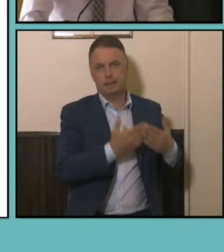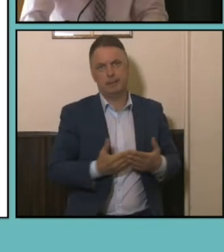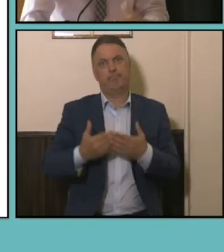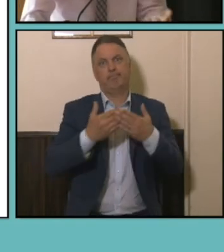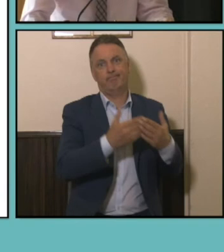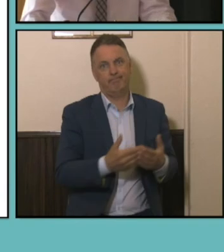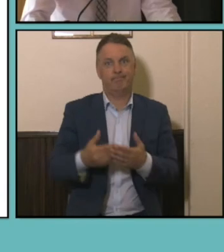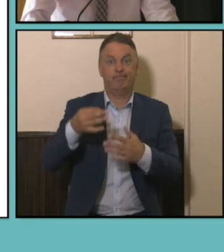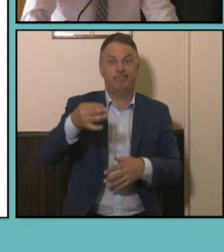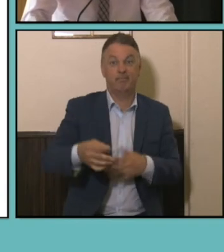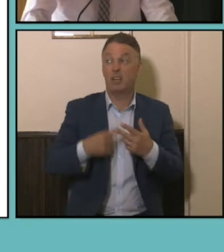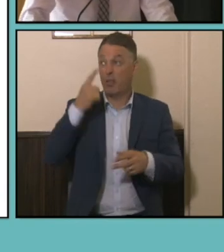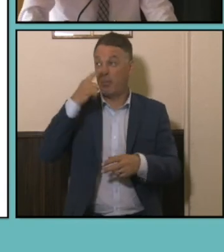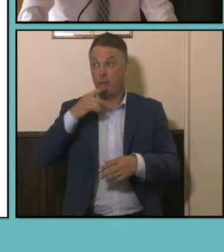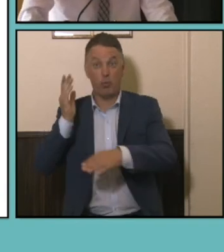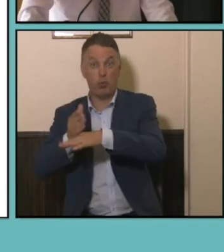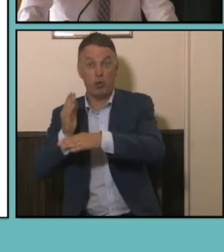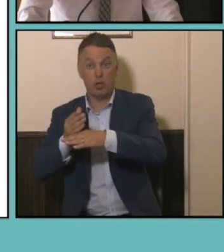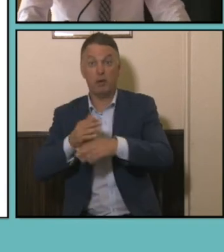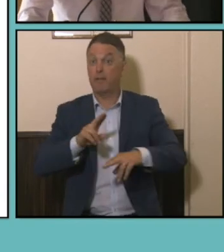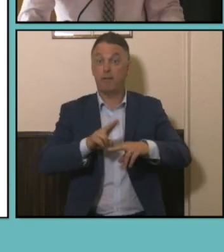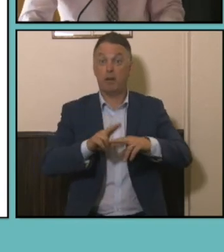particular fields of study that we're talking about here but it does come with